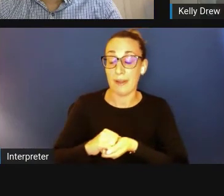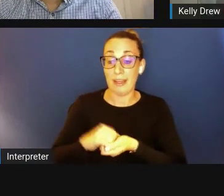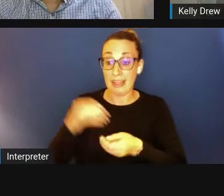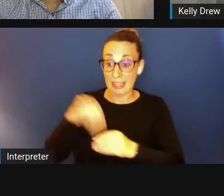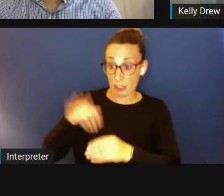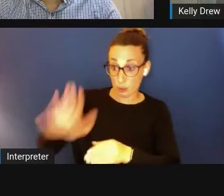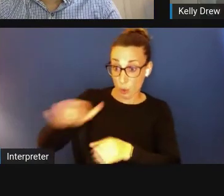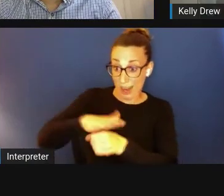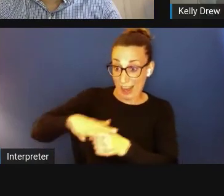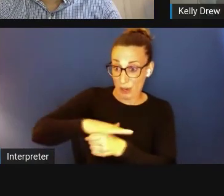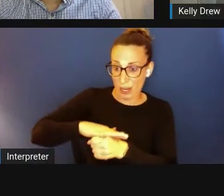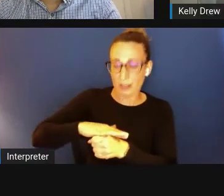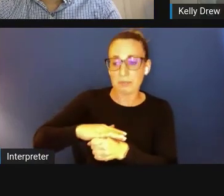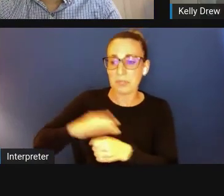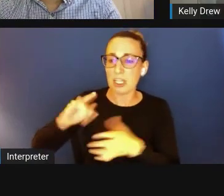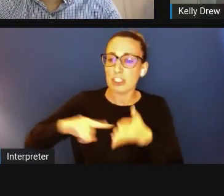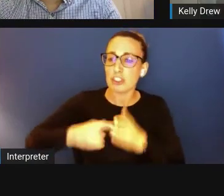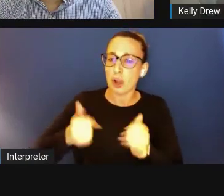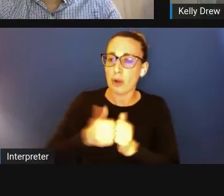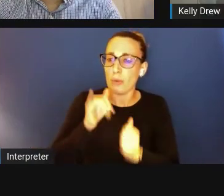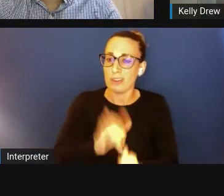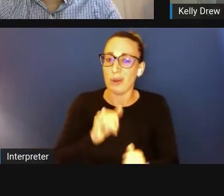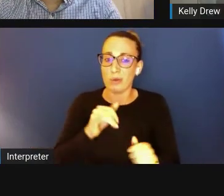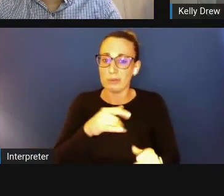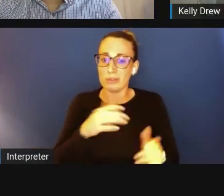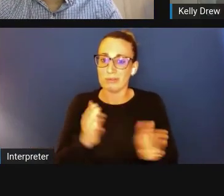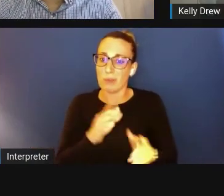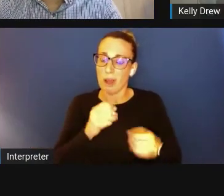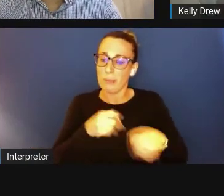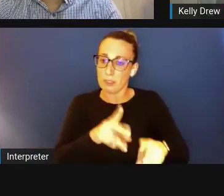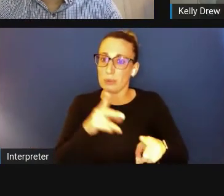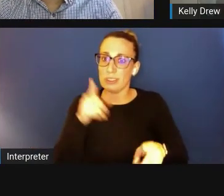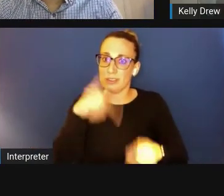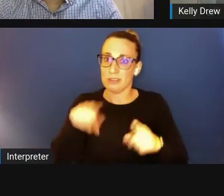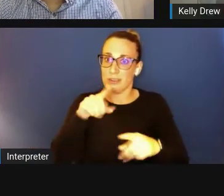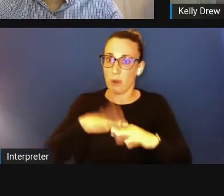start with some of those front-door opportunities, and we'll get you connected to whatever you need.